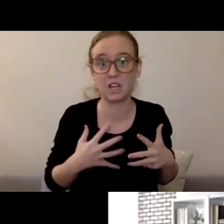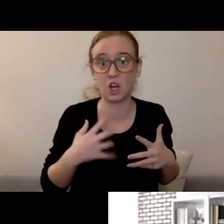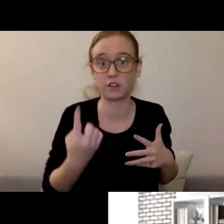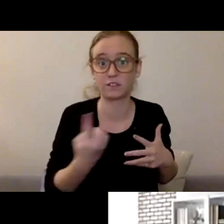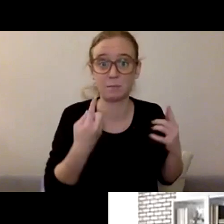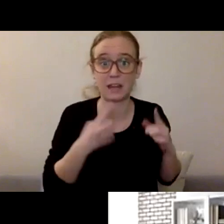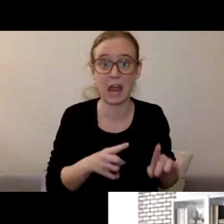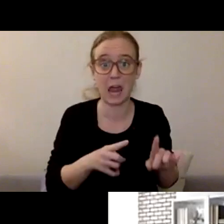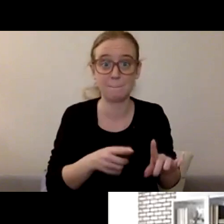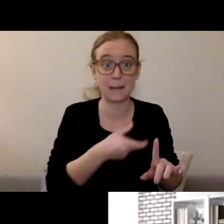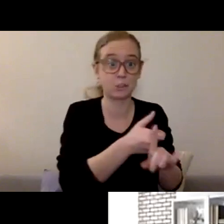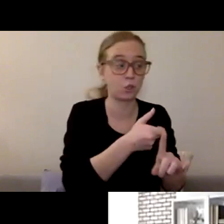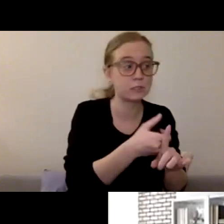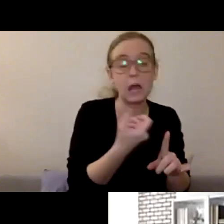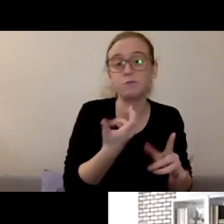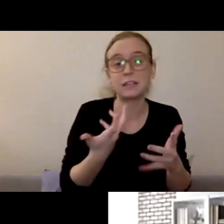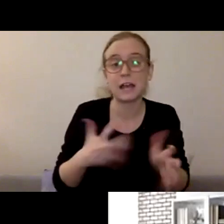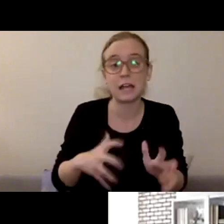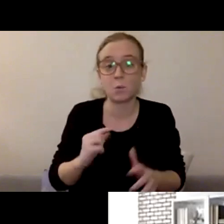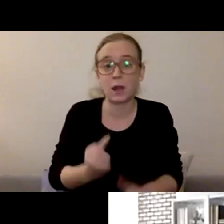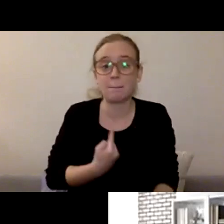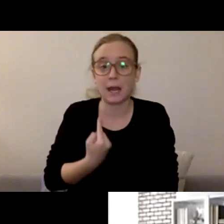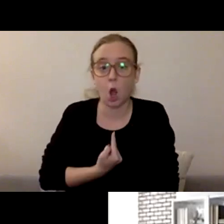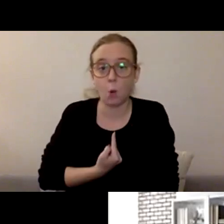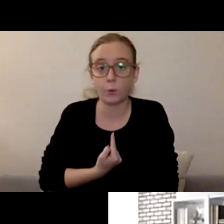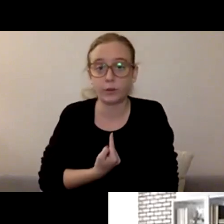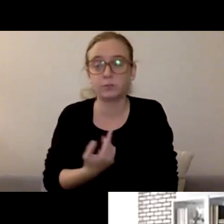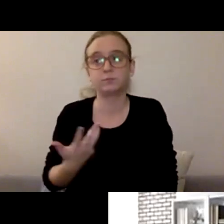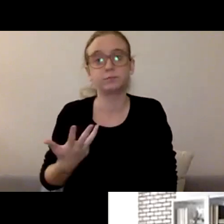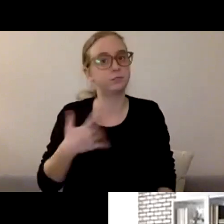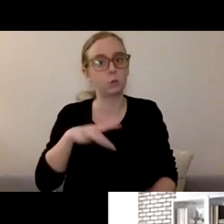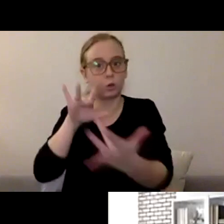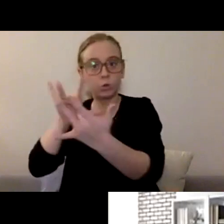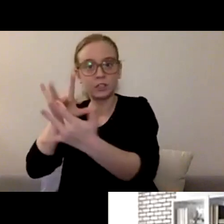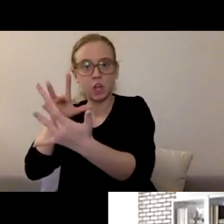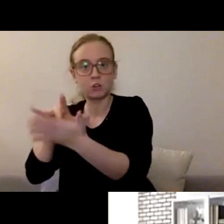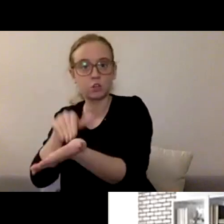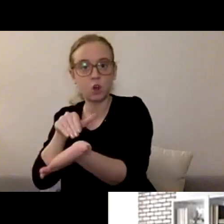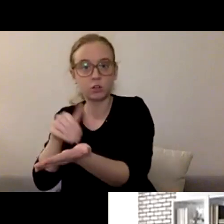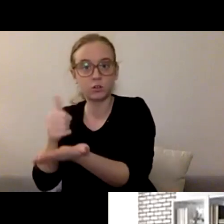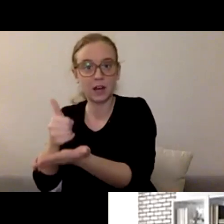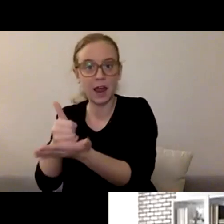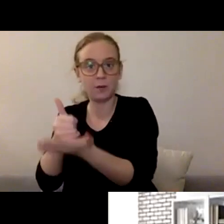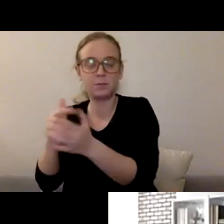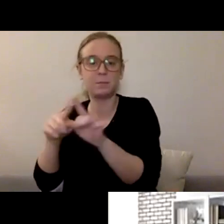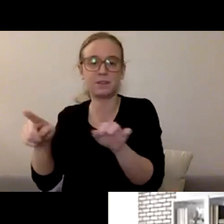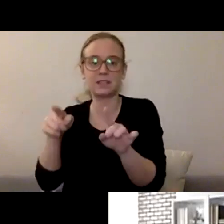and we're given a list of behavioral health providers, but these are not virtual providers and we're not comfortable and confident